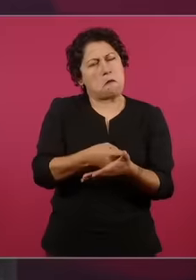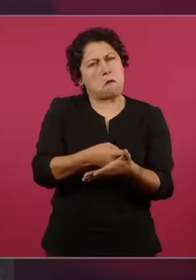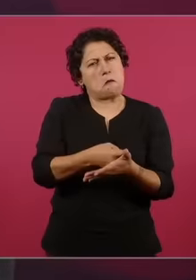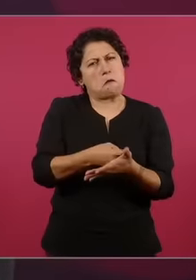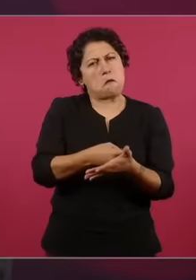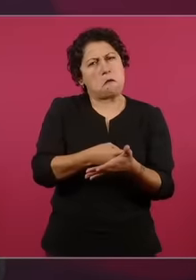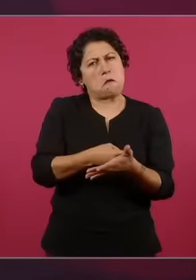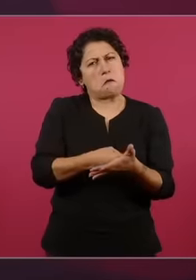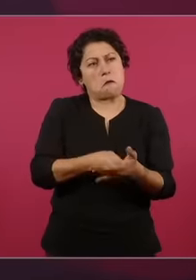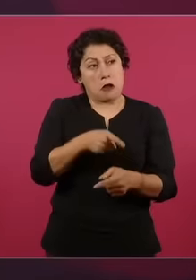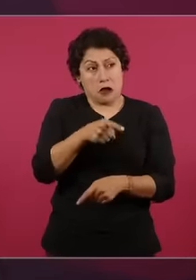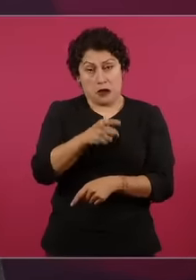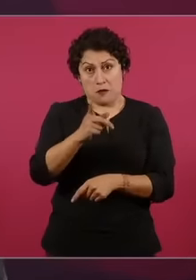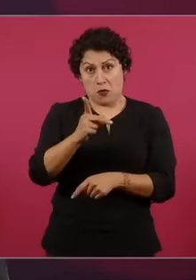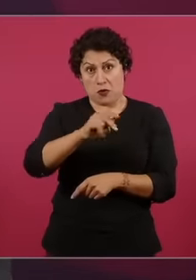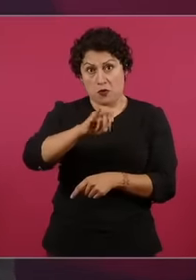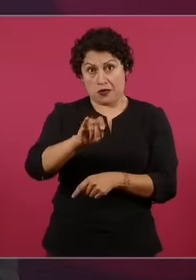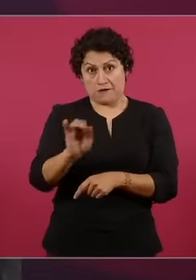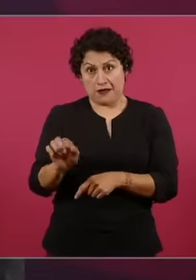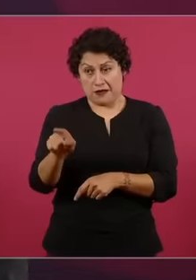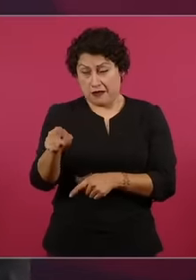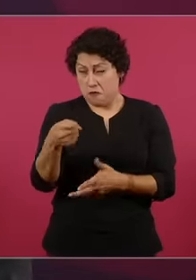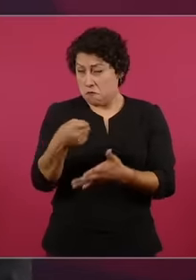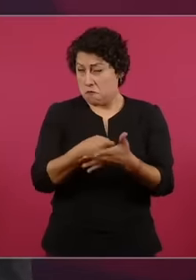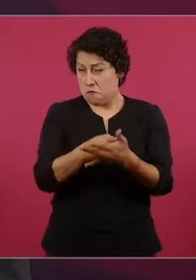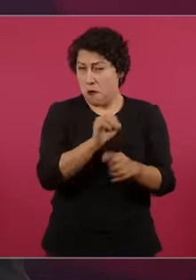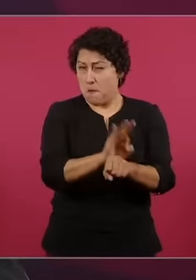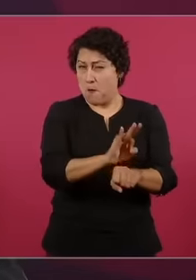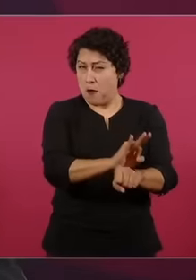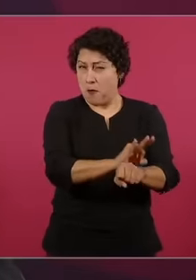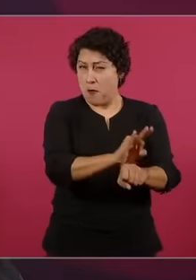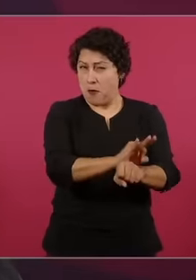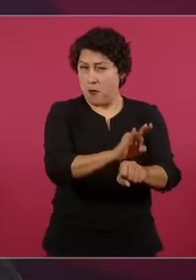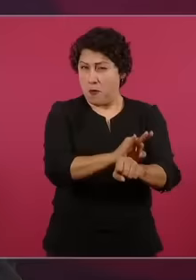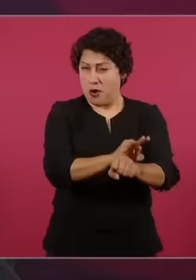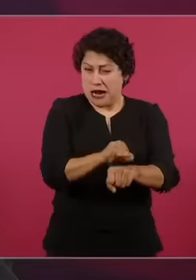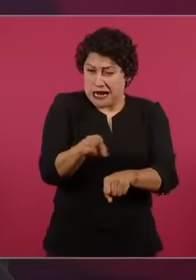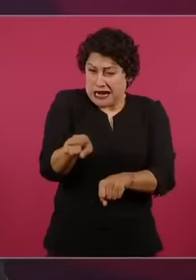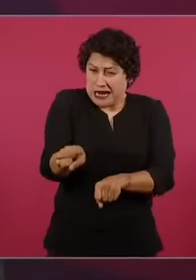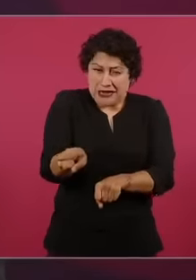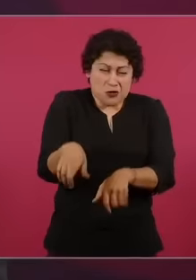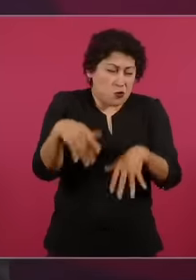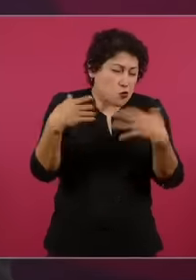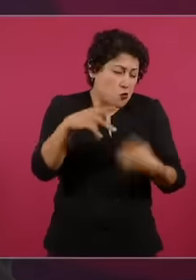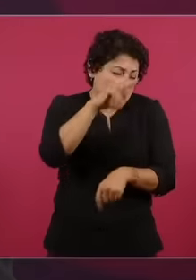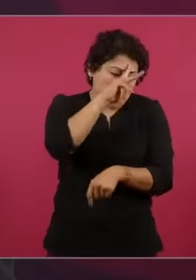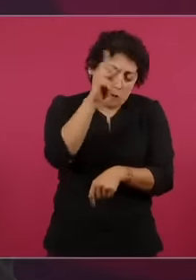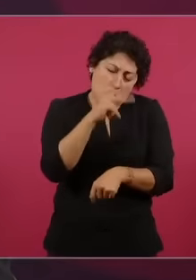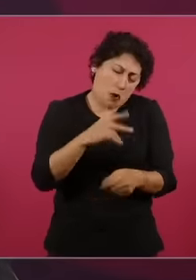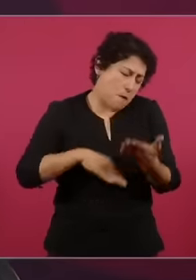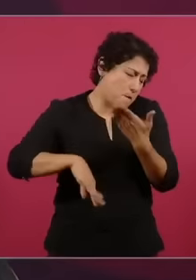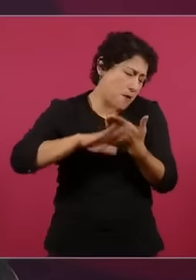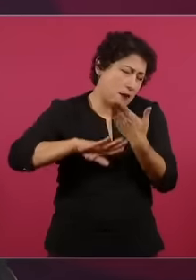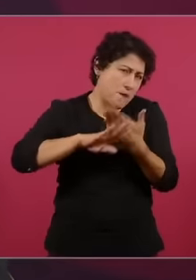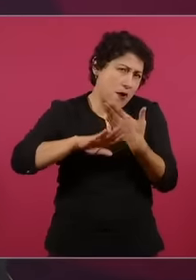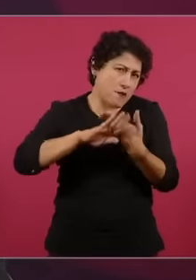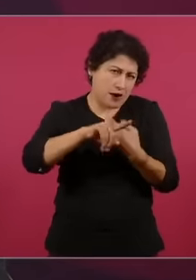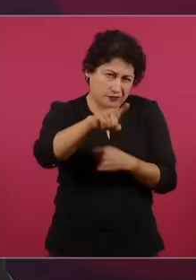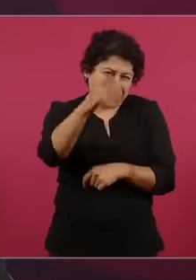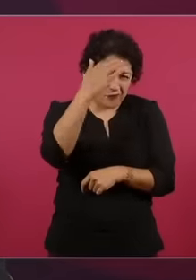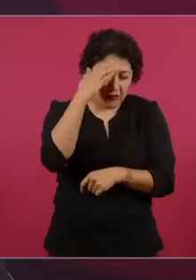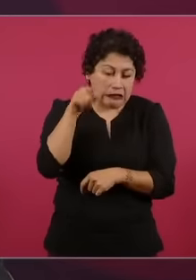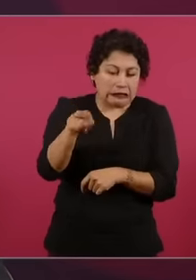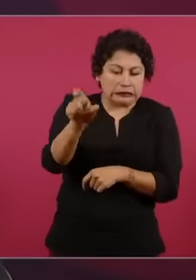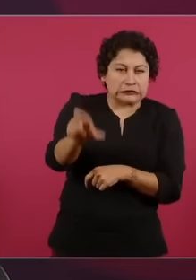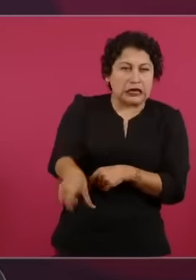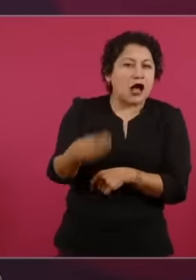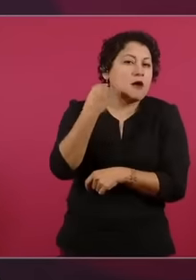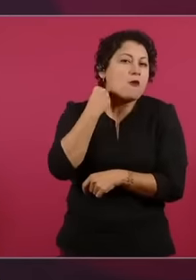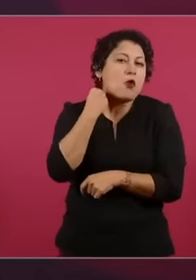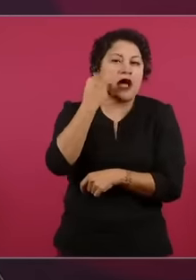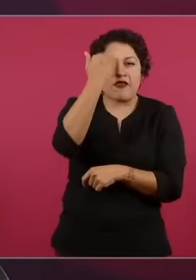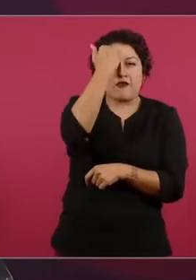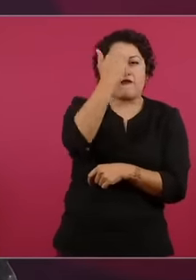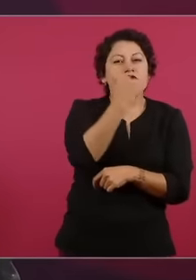who are attacked the most by a famous lawyer. Well, I'll leave you with your